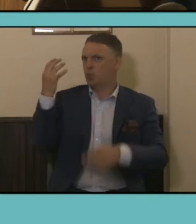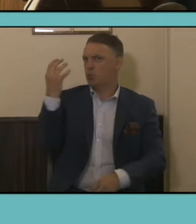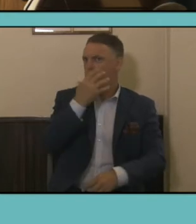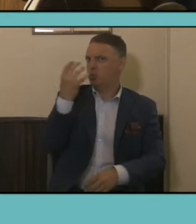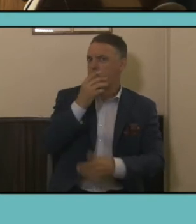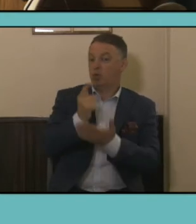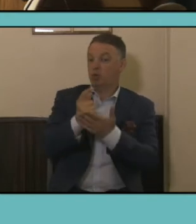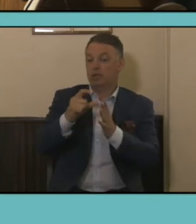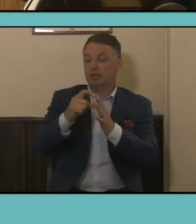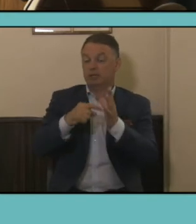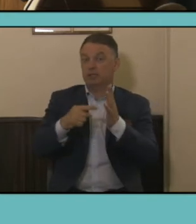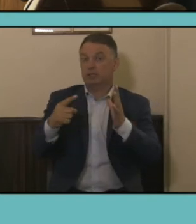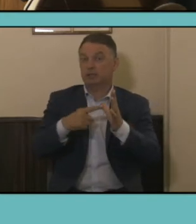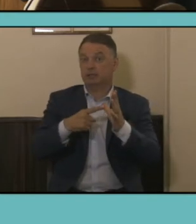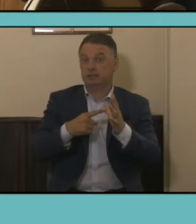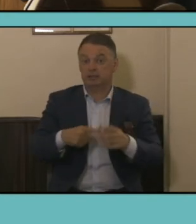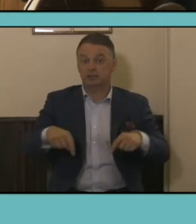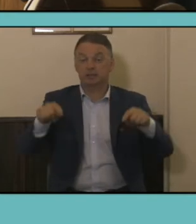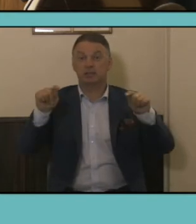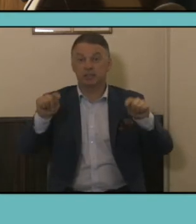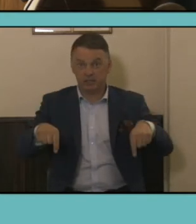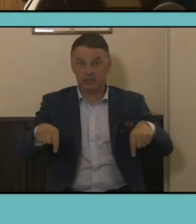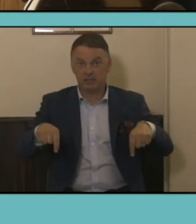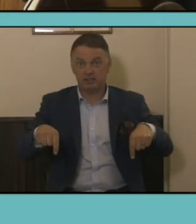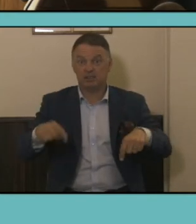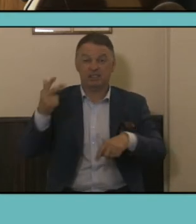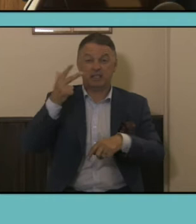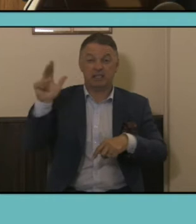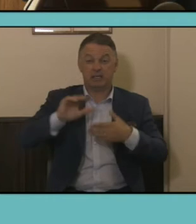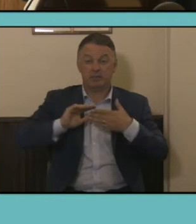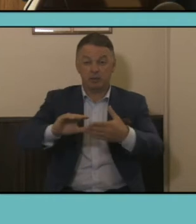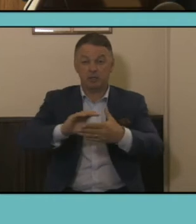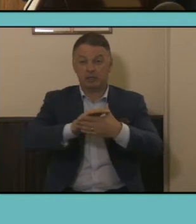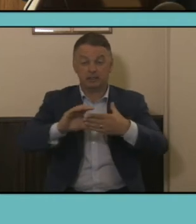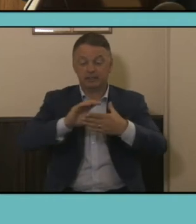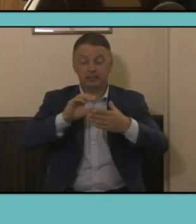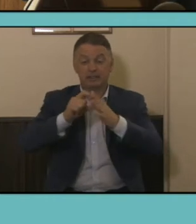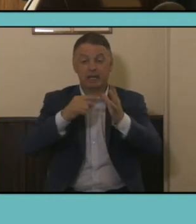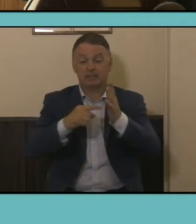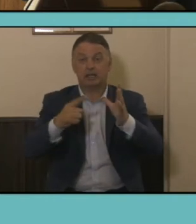This release includes more than 80 million data points. To get to this